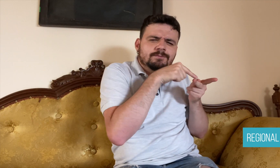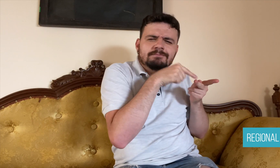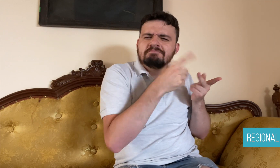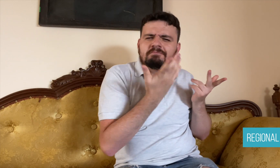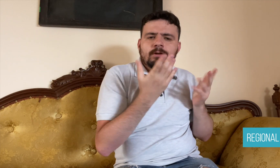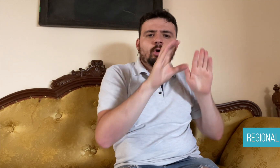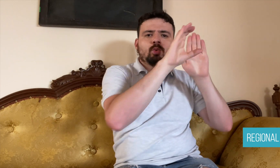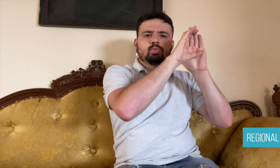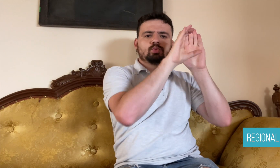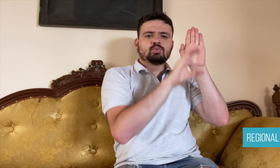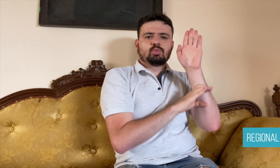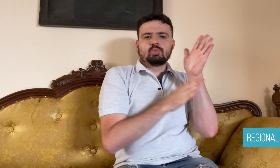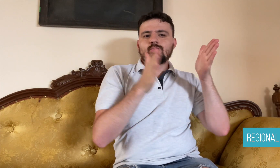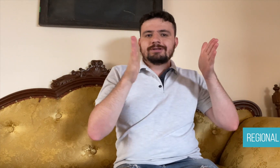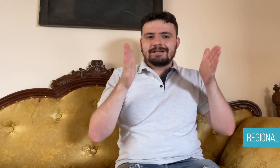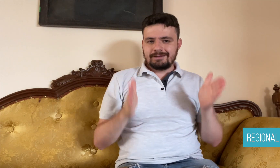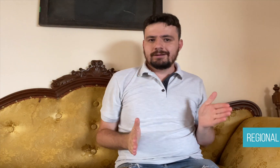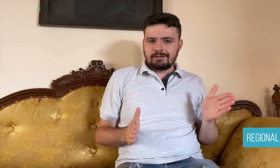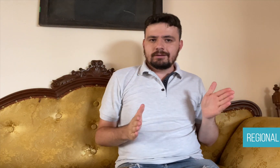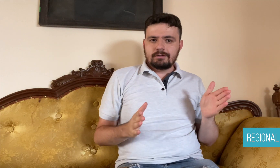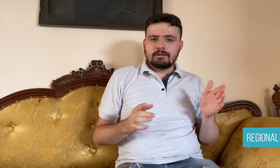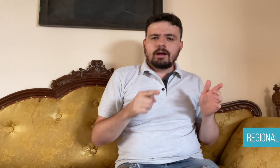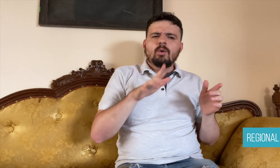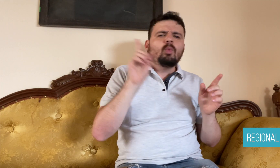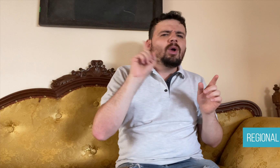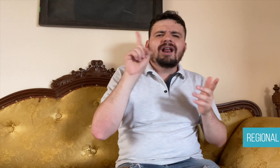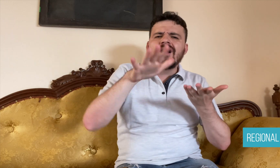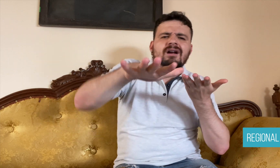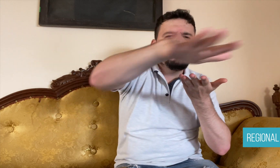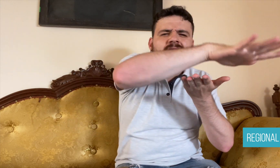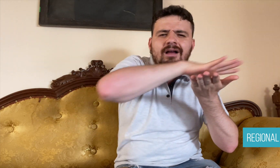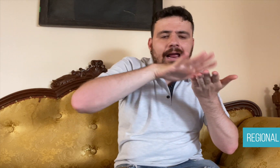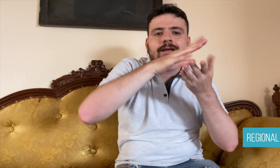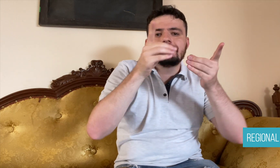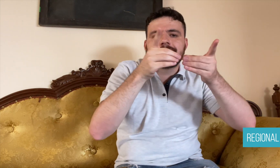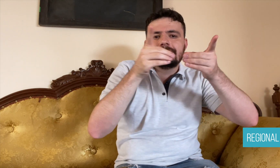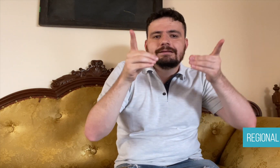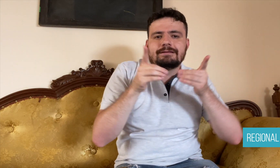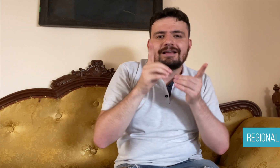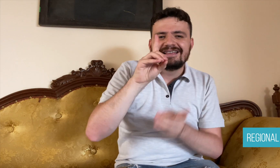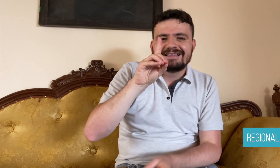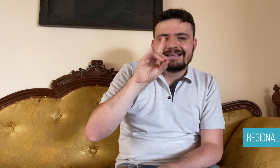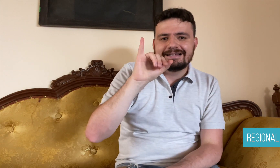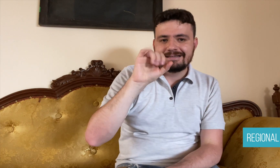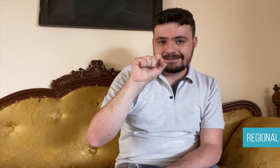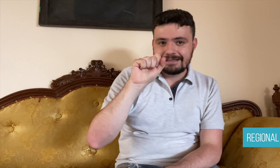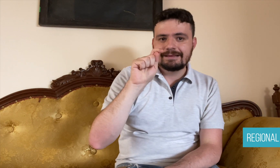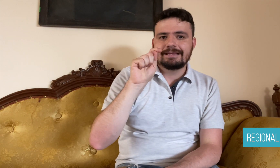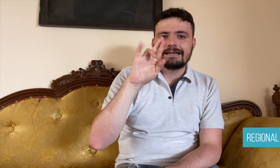party is called the "Approve" party. When asked why he wanted